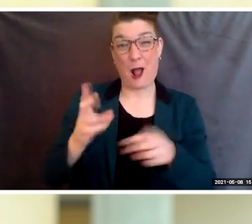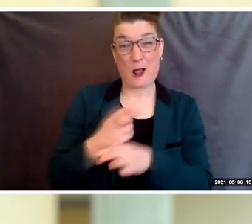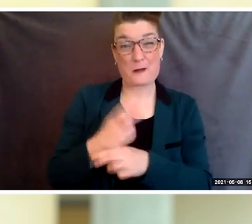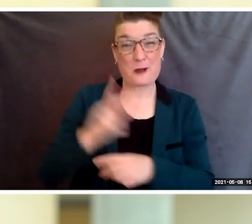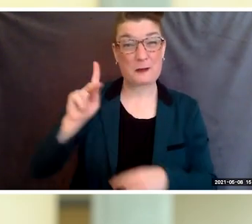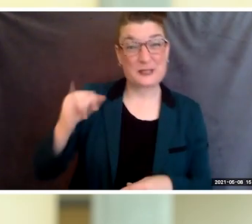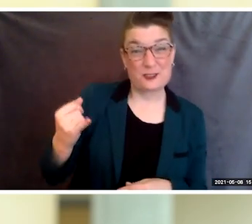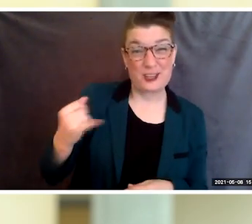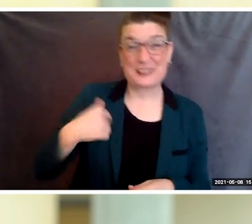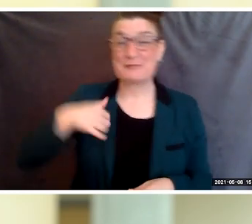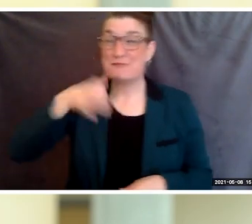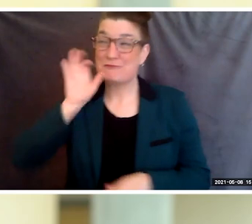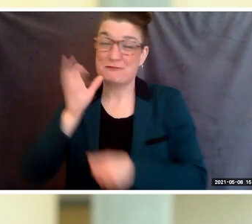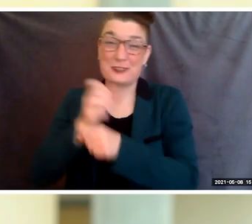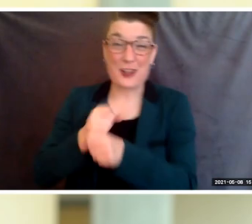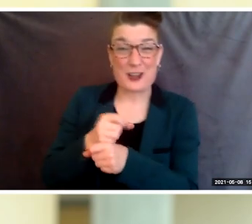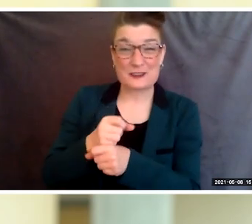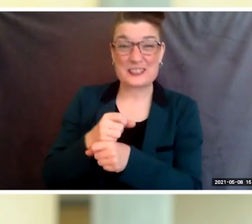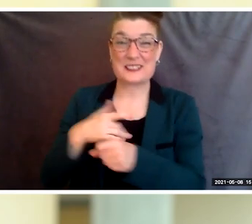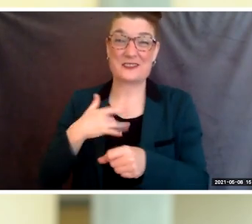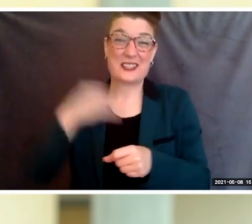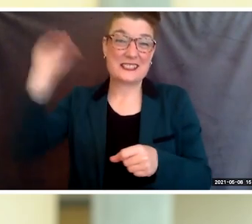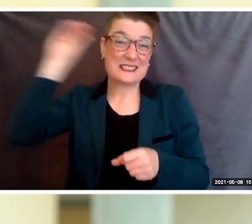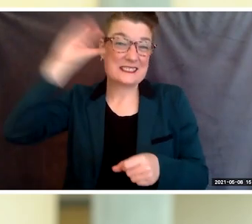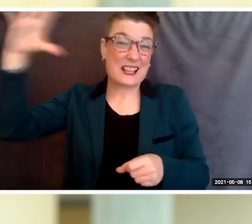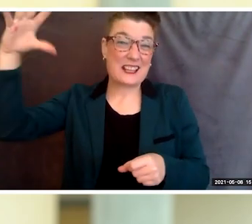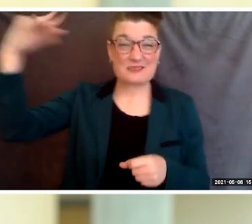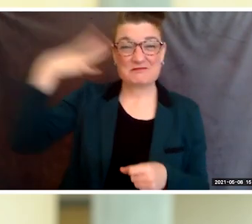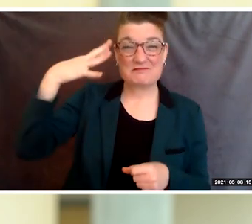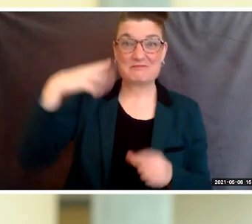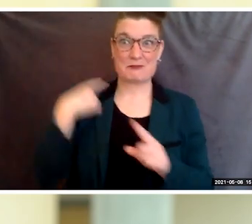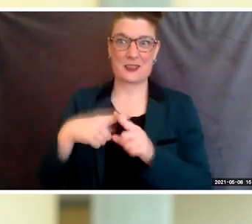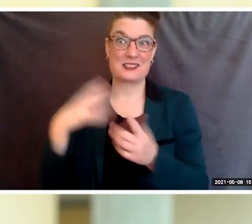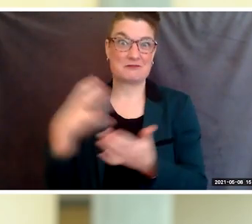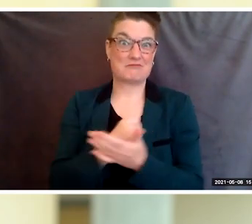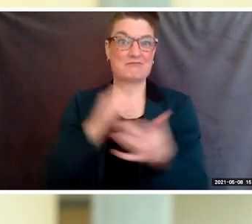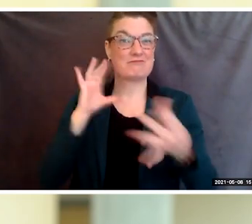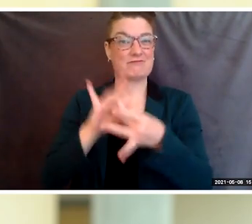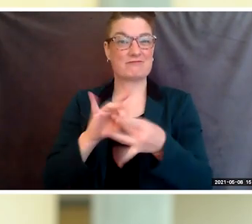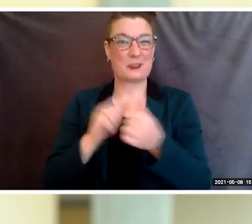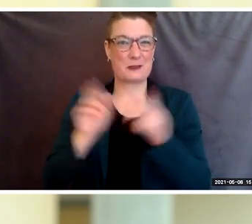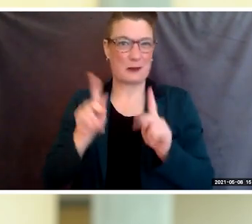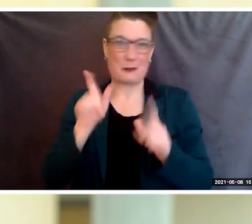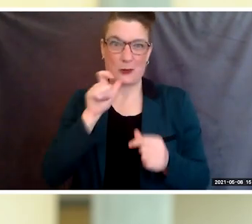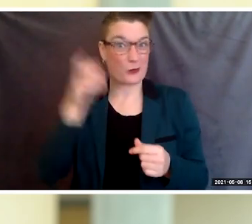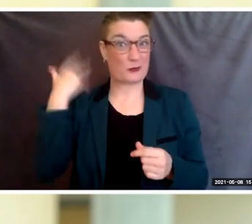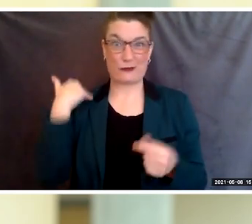feeling the sun on my face and connecting with those I could not due to conflicting schedules,